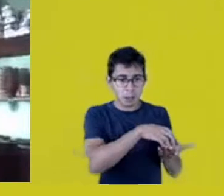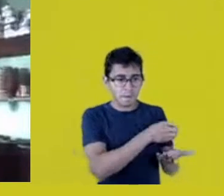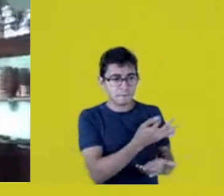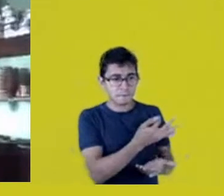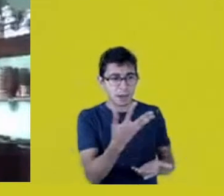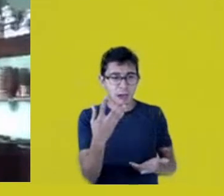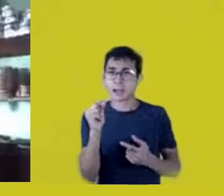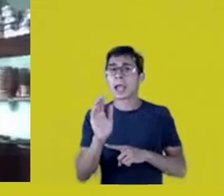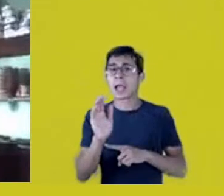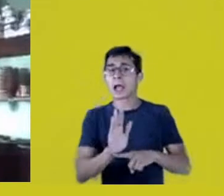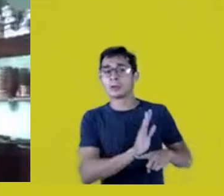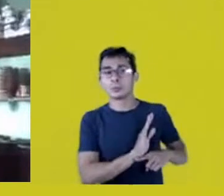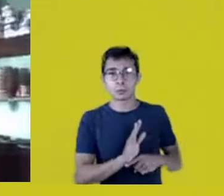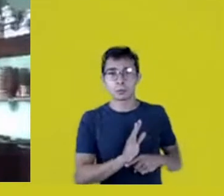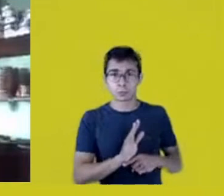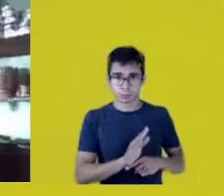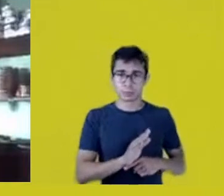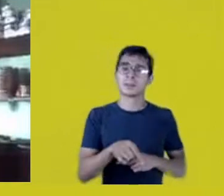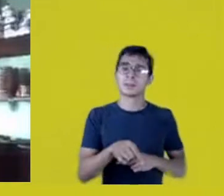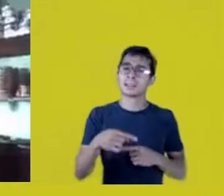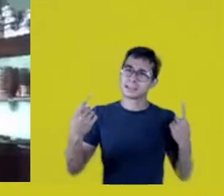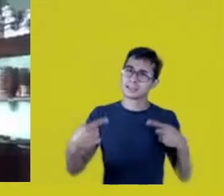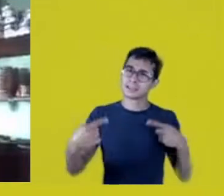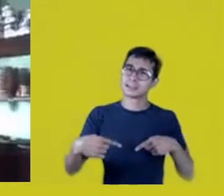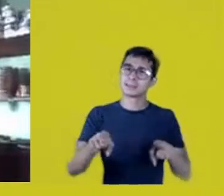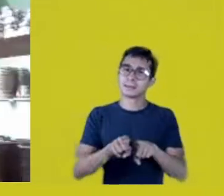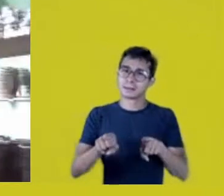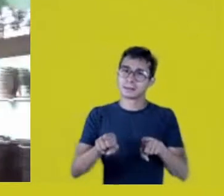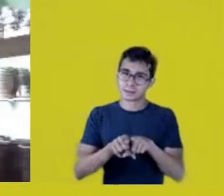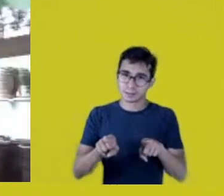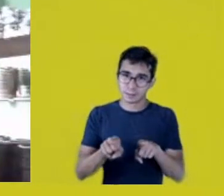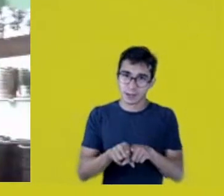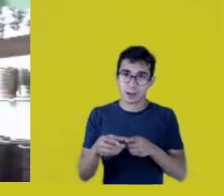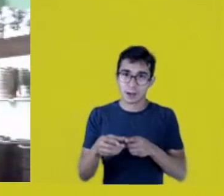when that happens with some seasoning or straw article,